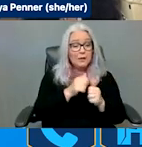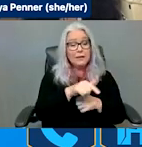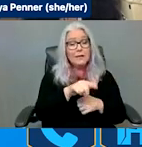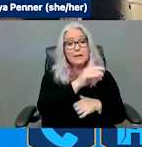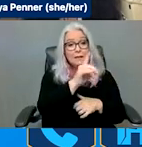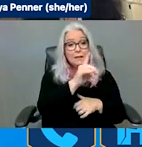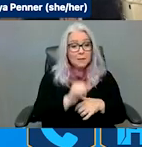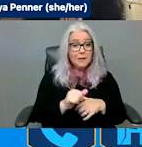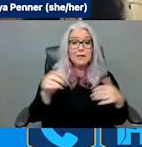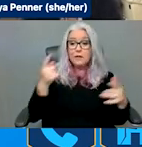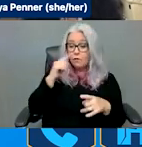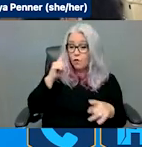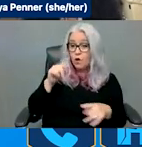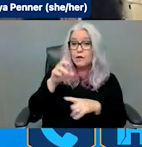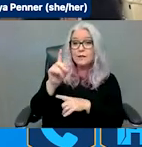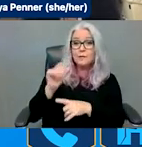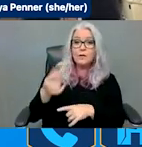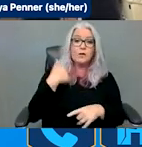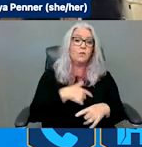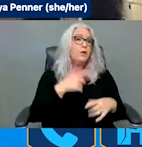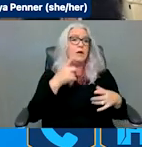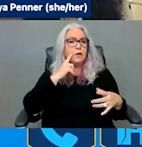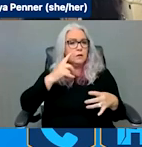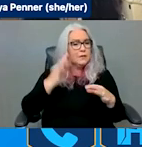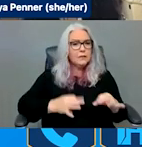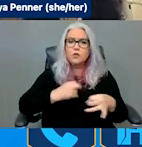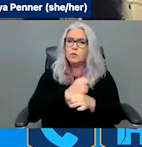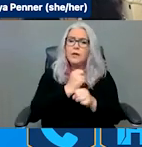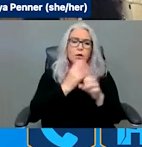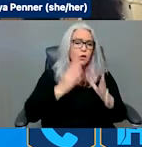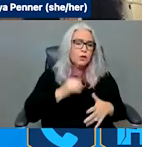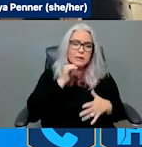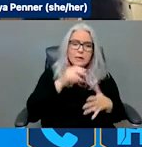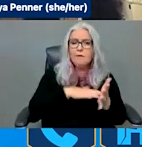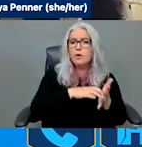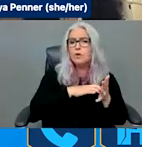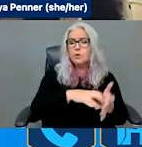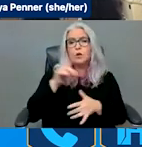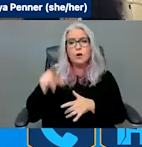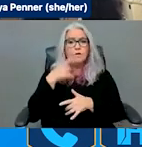we are decision-makers. We are first responders in our communities, and we're able to